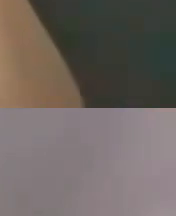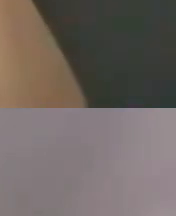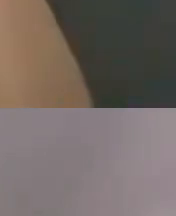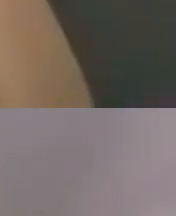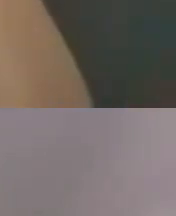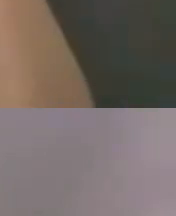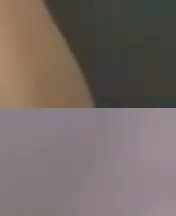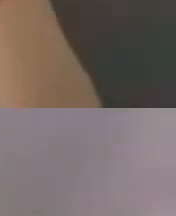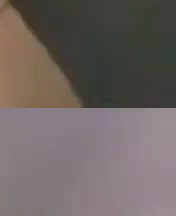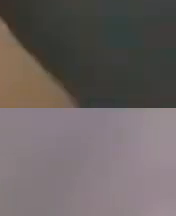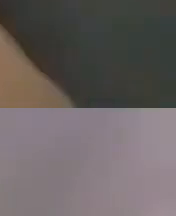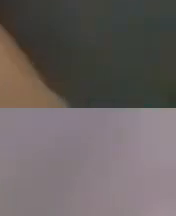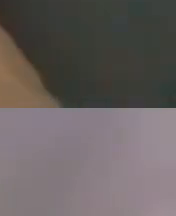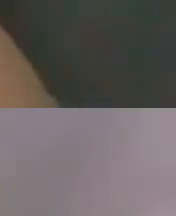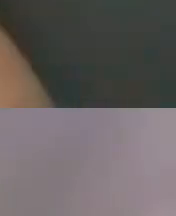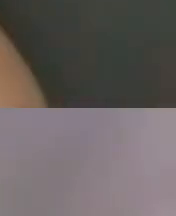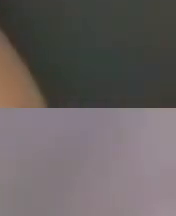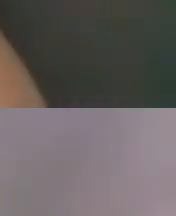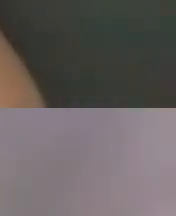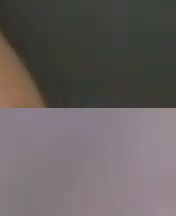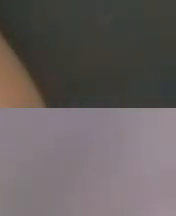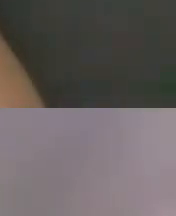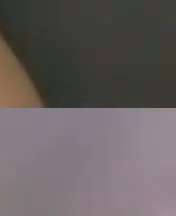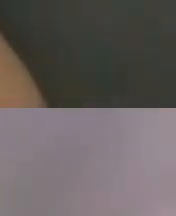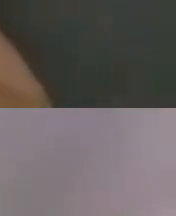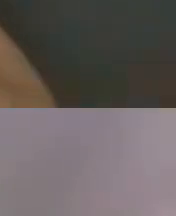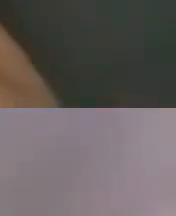it would probably end up being like you said it would be a referral back to to an agency